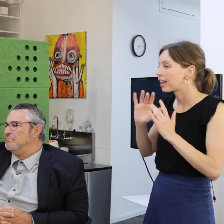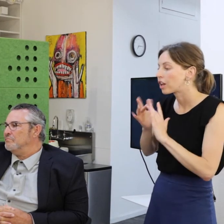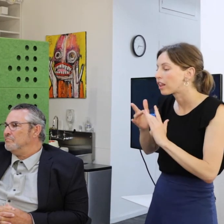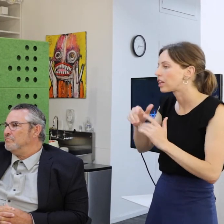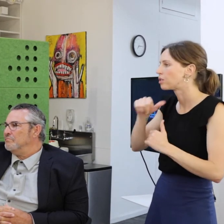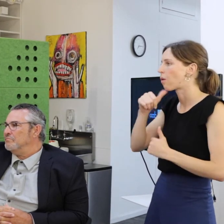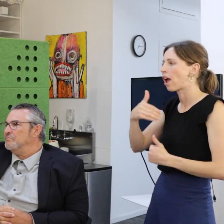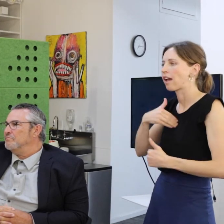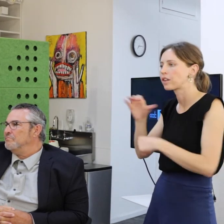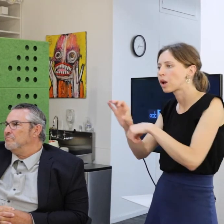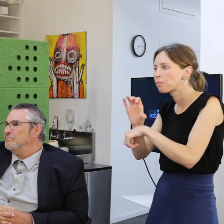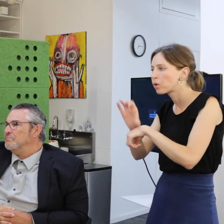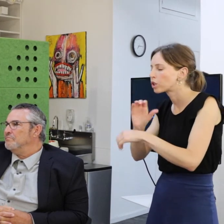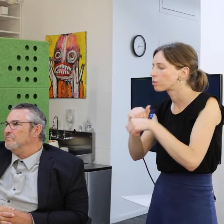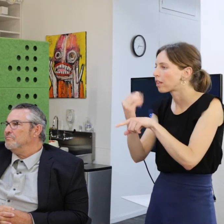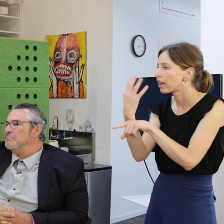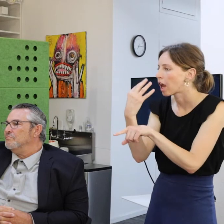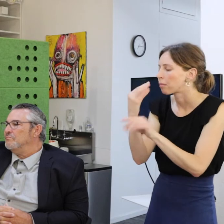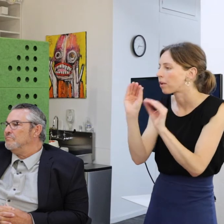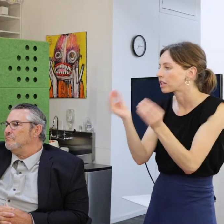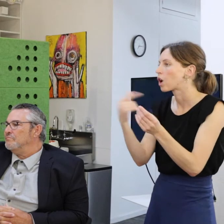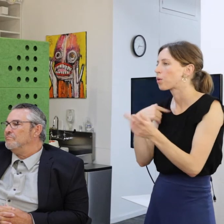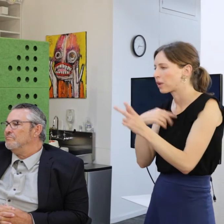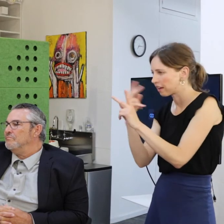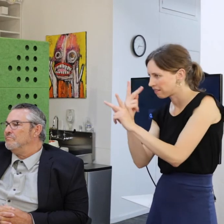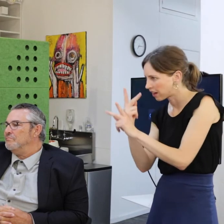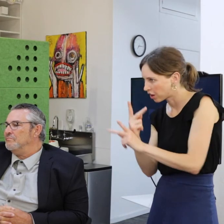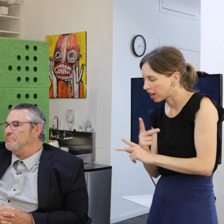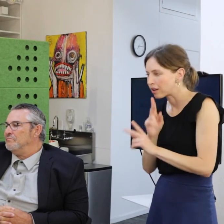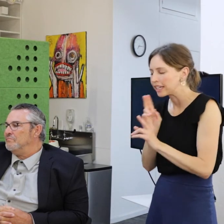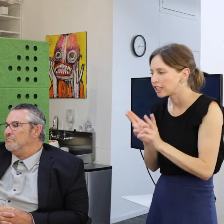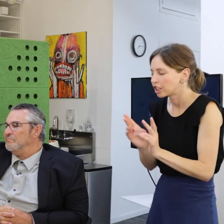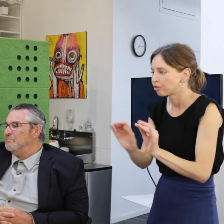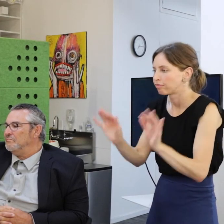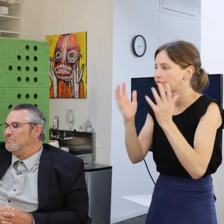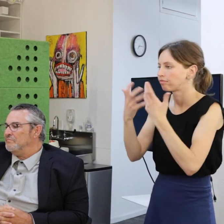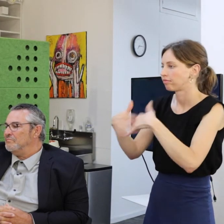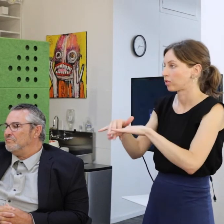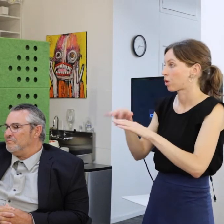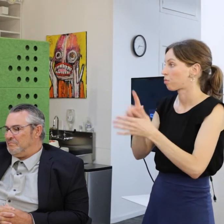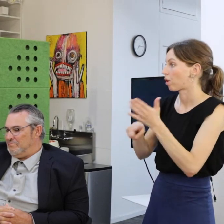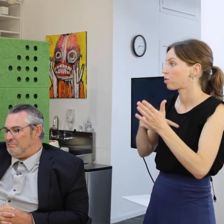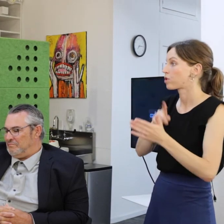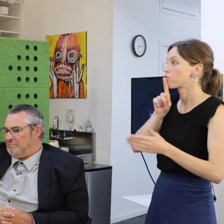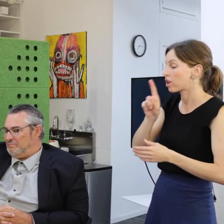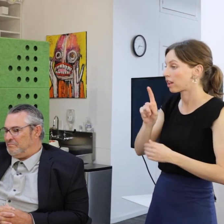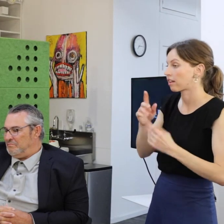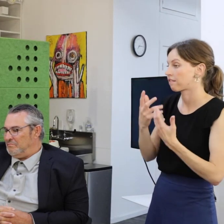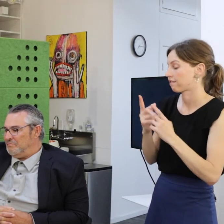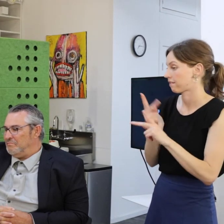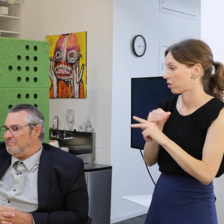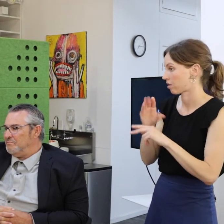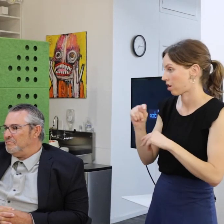that don't have computers with cameras, and we figured it out in a real hurry. And what we really figured out very quickly is it wasn't a